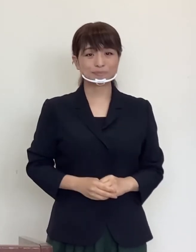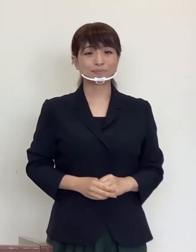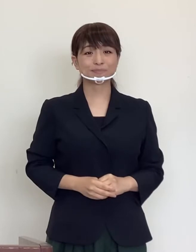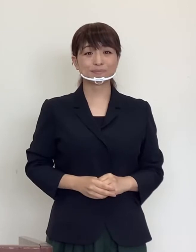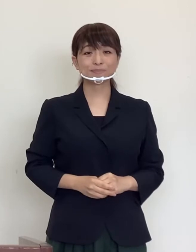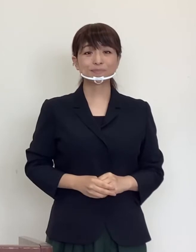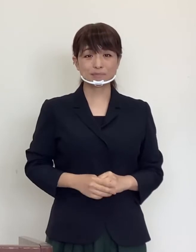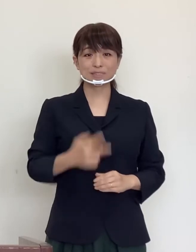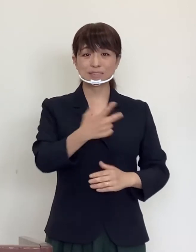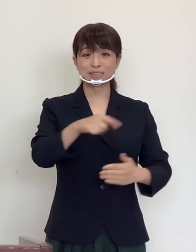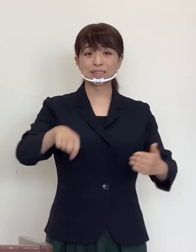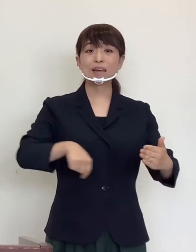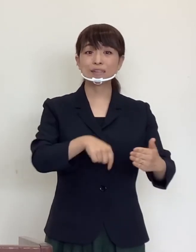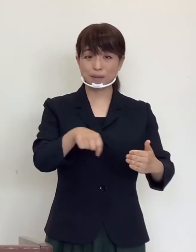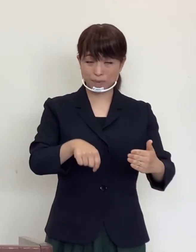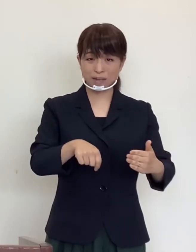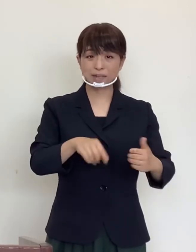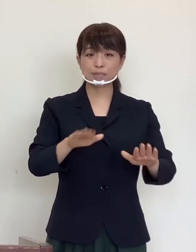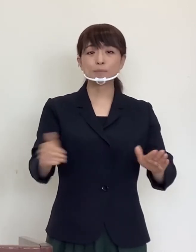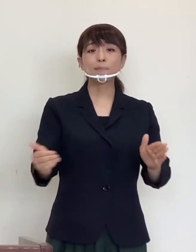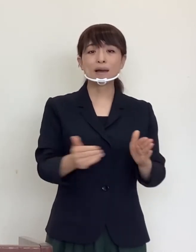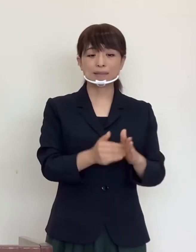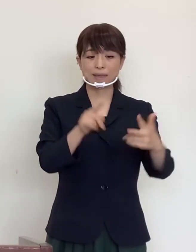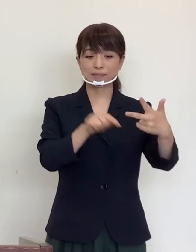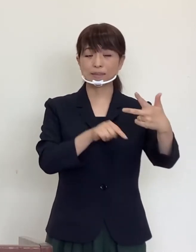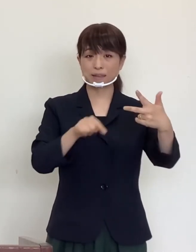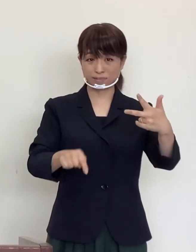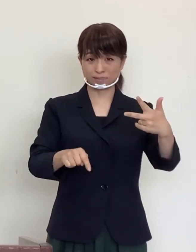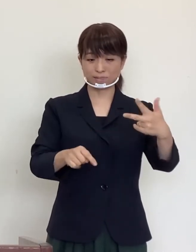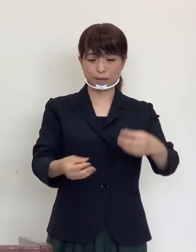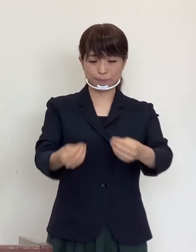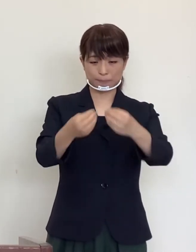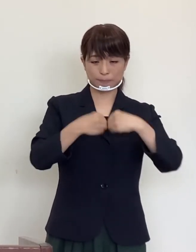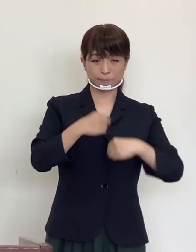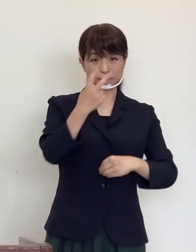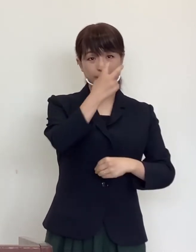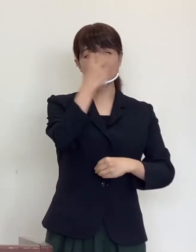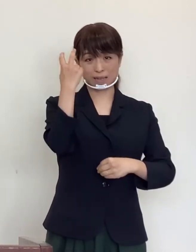So far, 7 people in Koriyama City have contracted COVID-19,